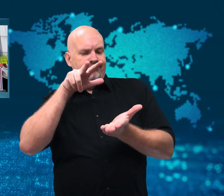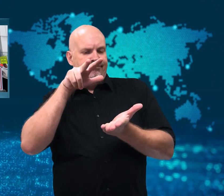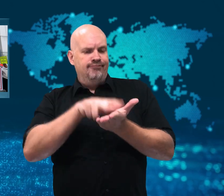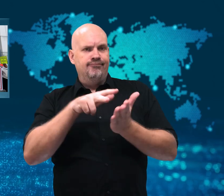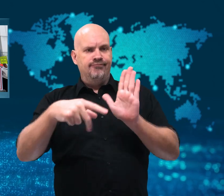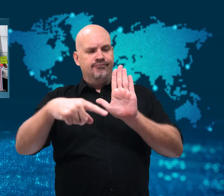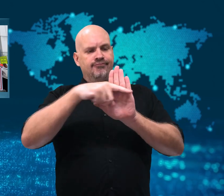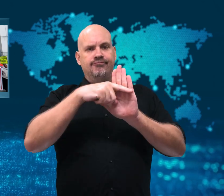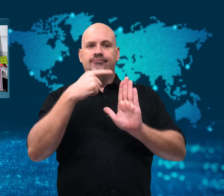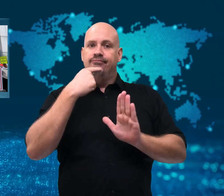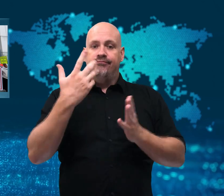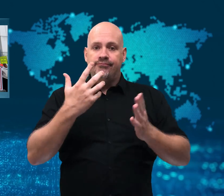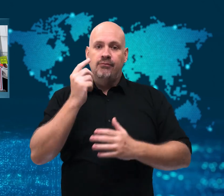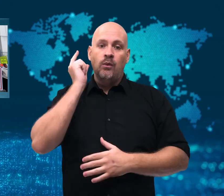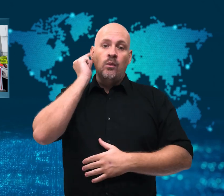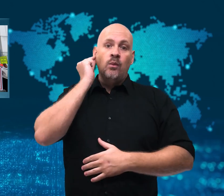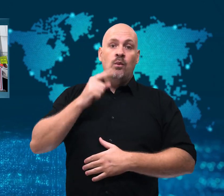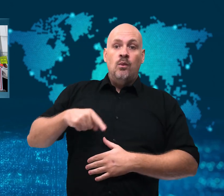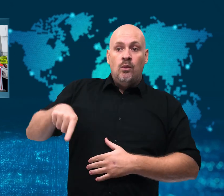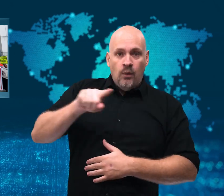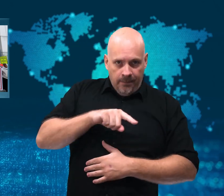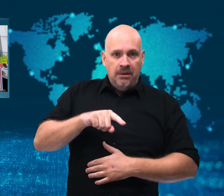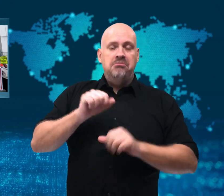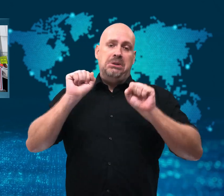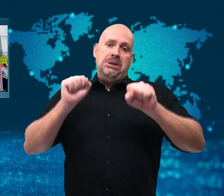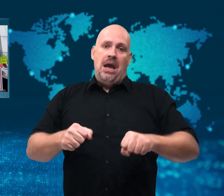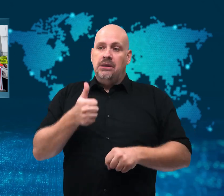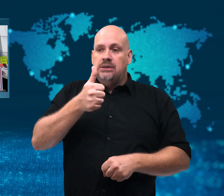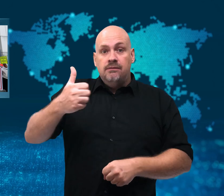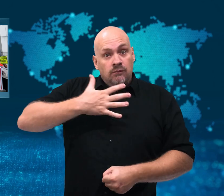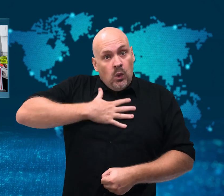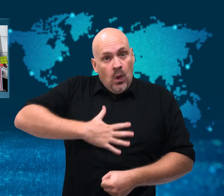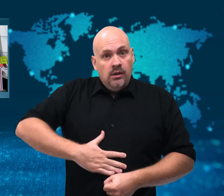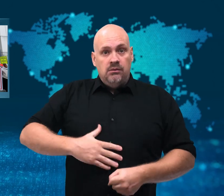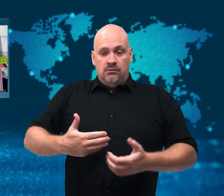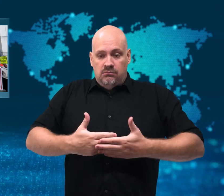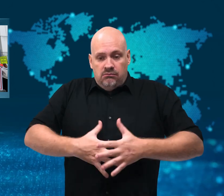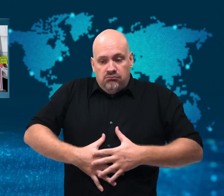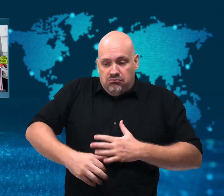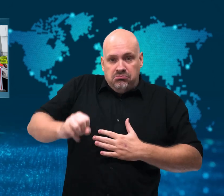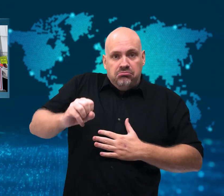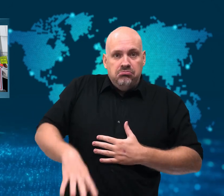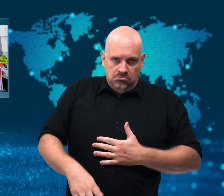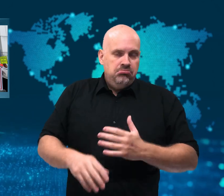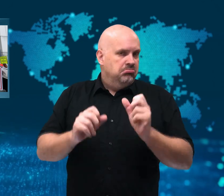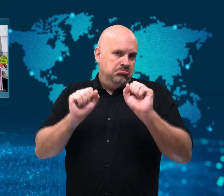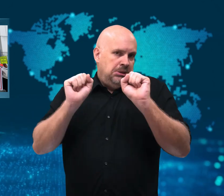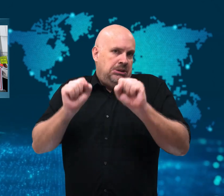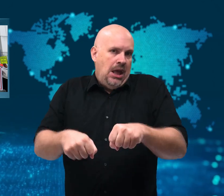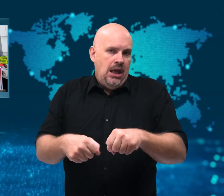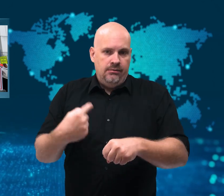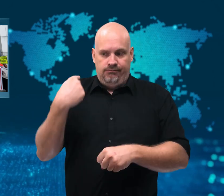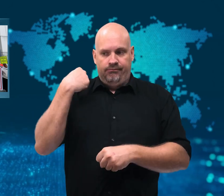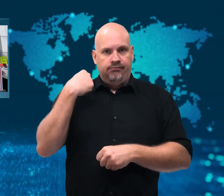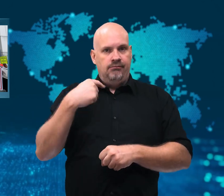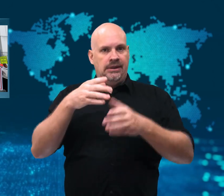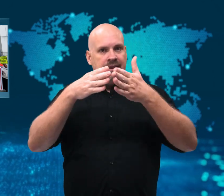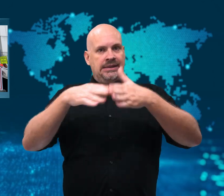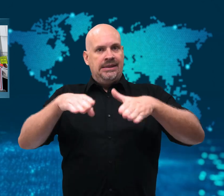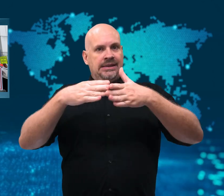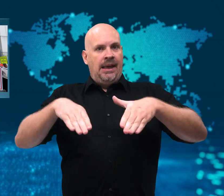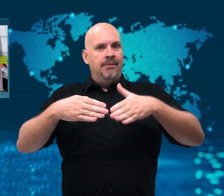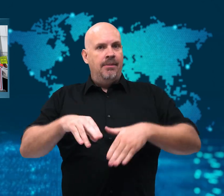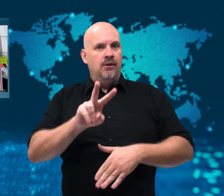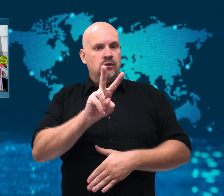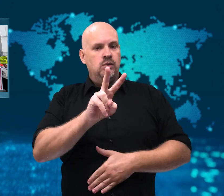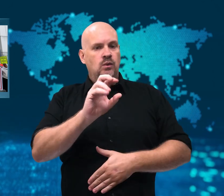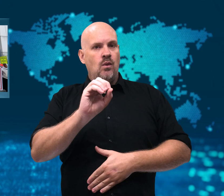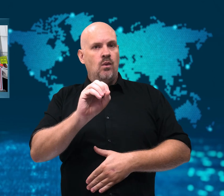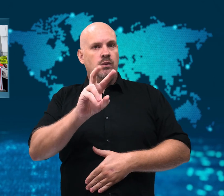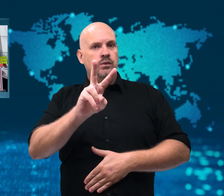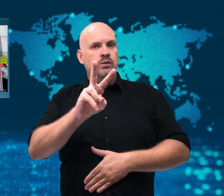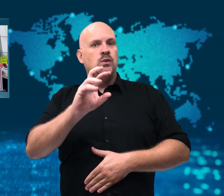Senators voted to approve a bill legalizing abortion in December 2020.